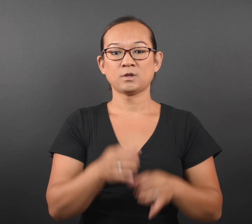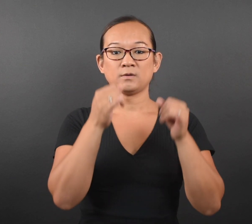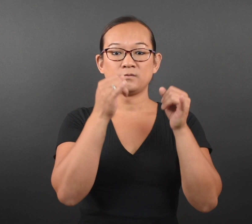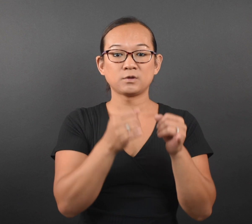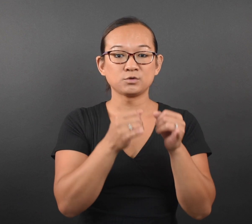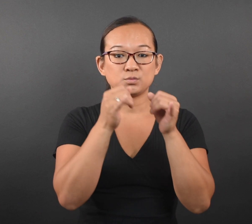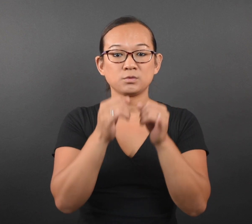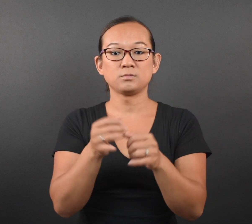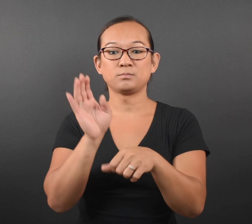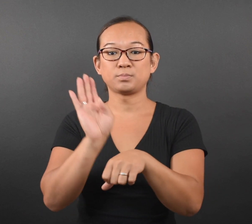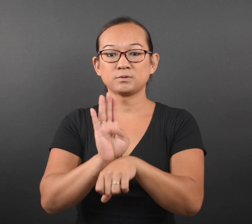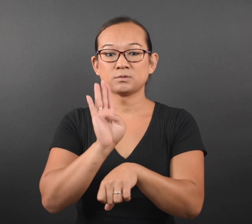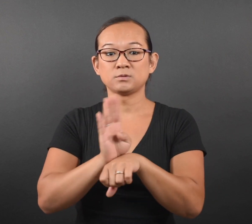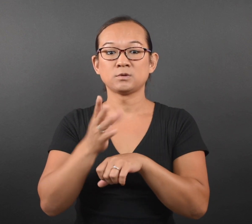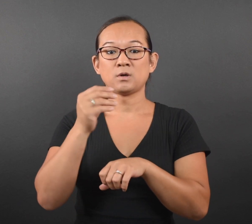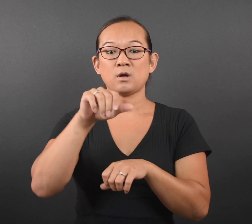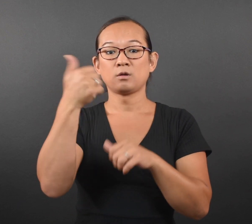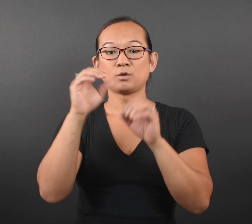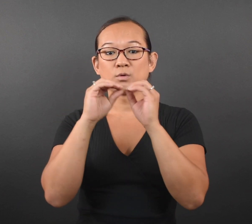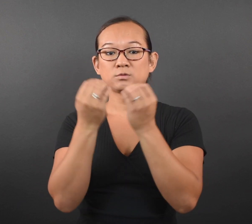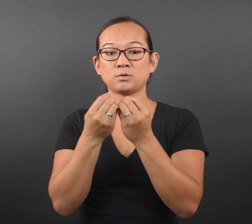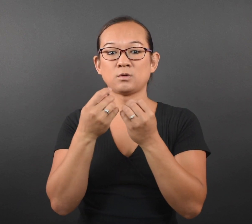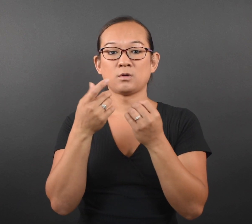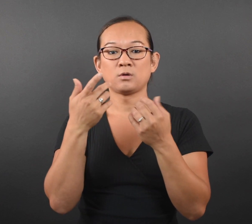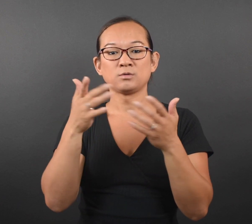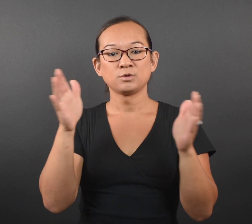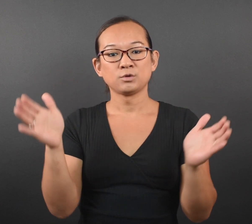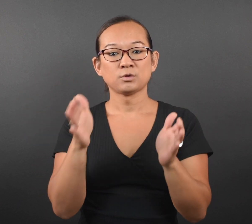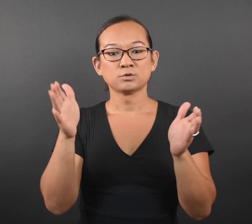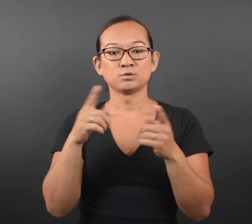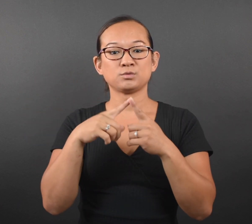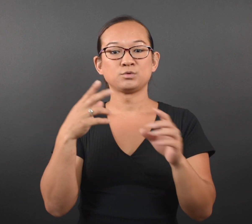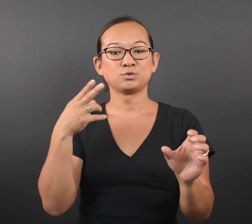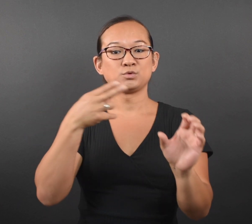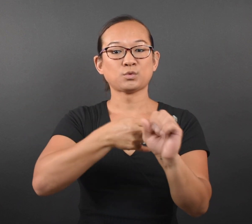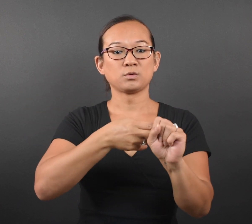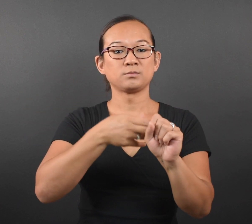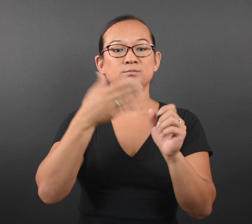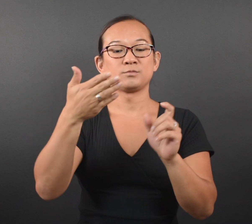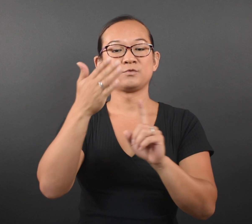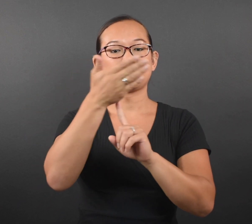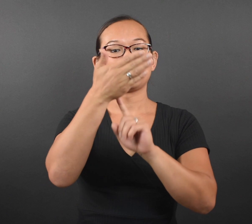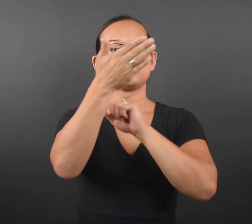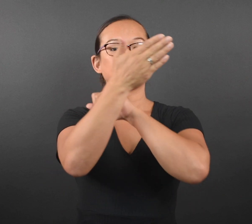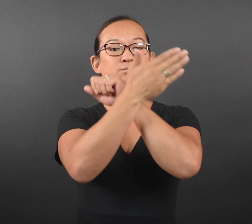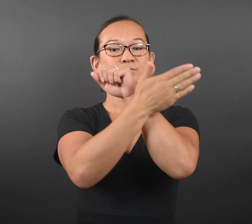Individuals, businesses, and other organizations are also encouraged to join in lowering their flags to